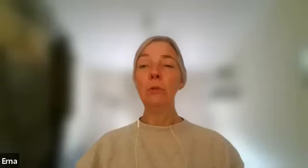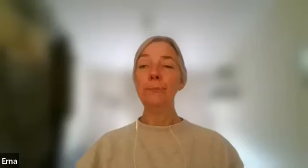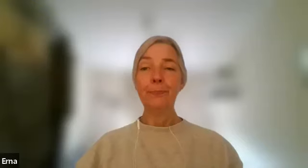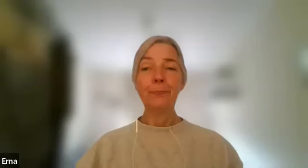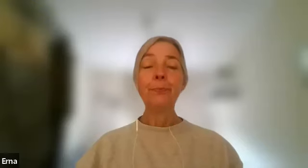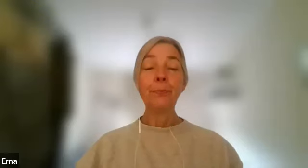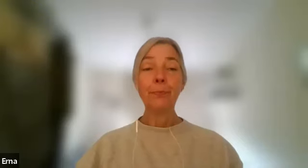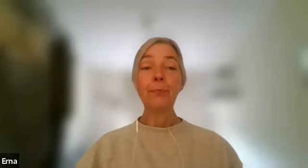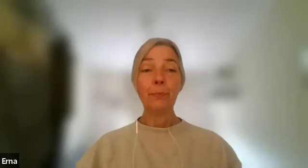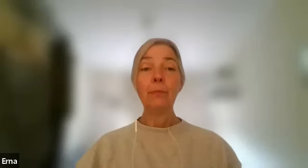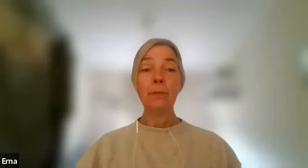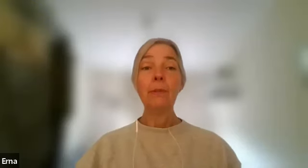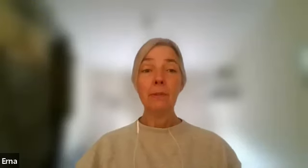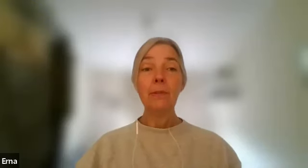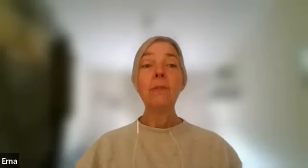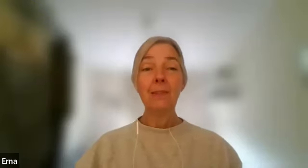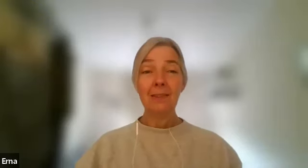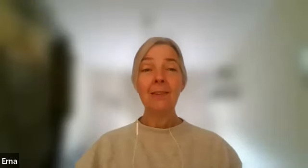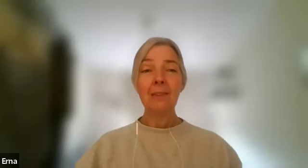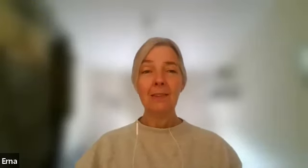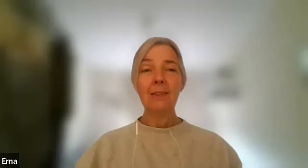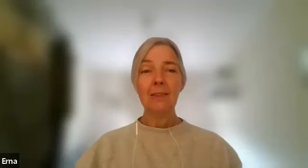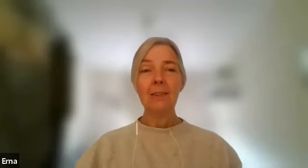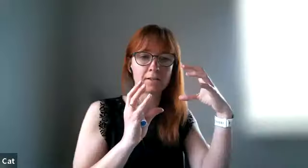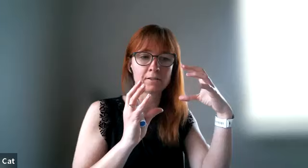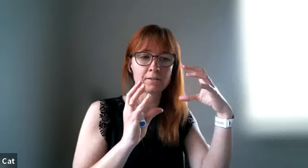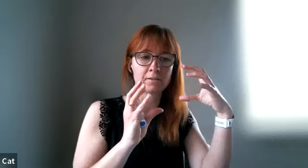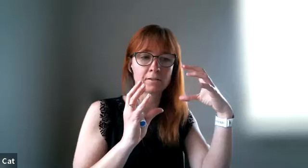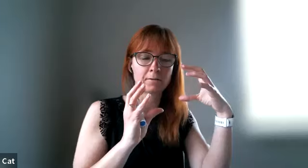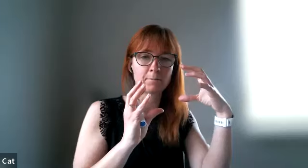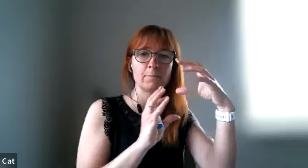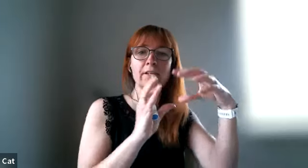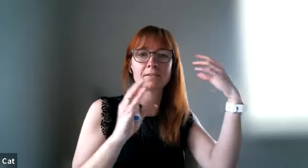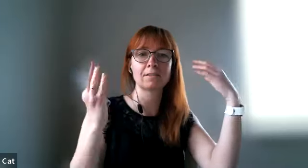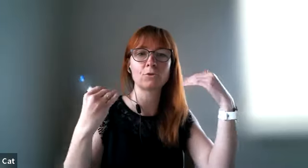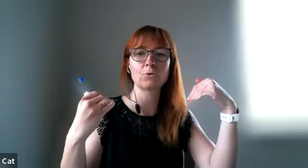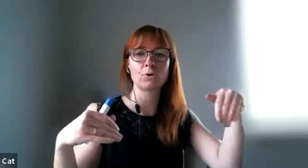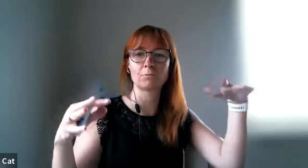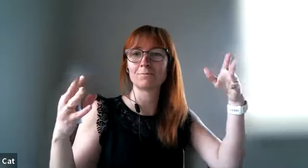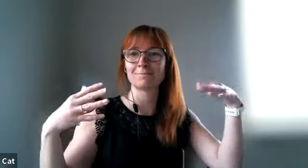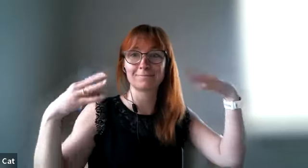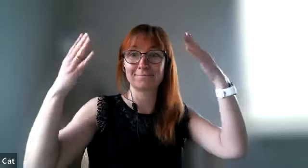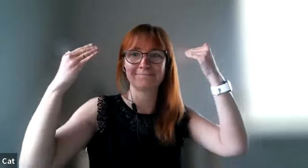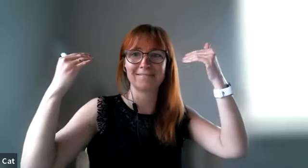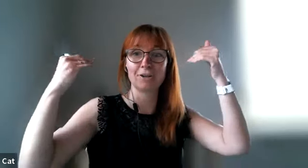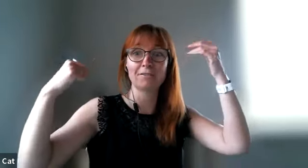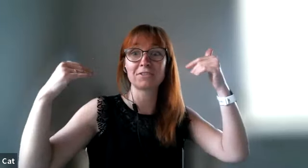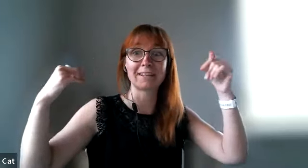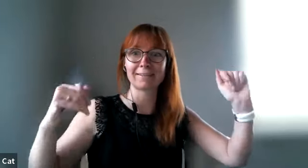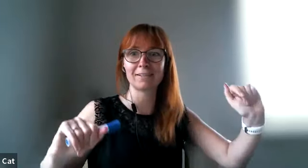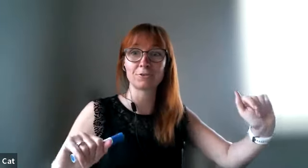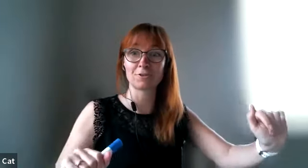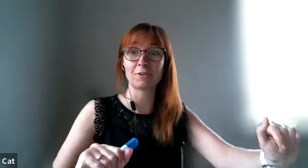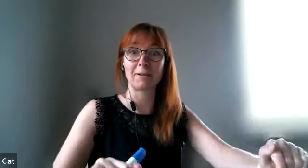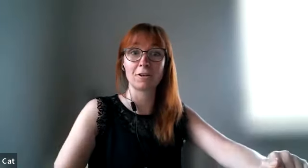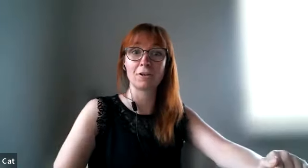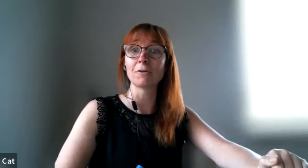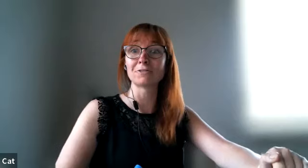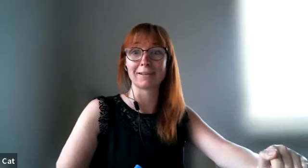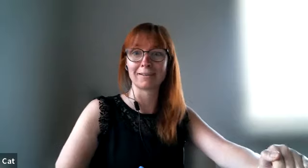all the time it's just the thing that is biggest in your love tank he talks a lot about a love tank